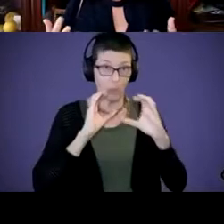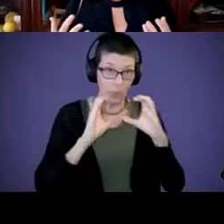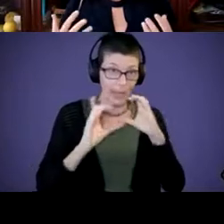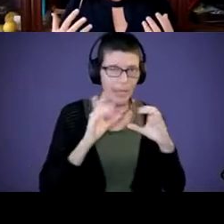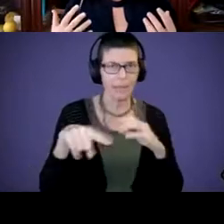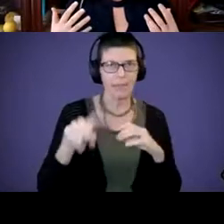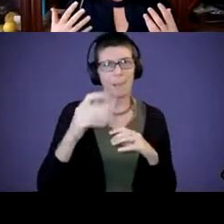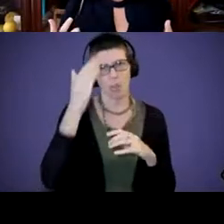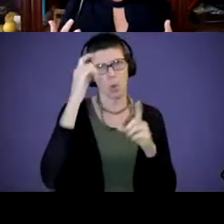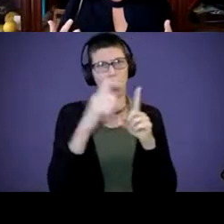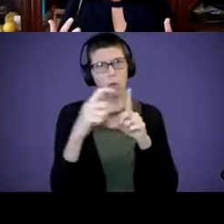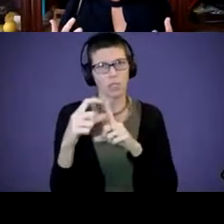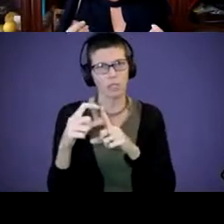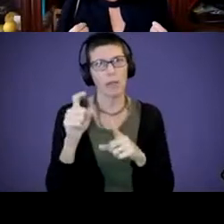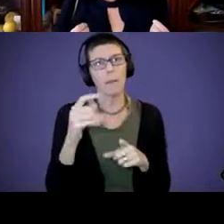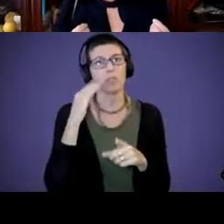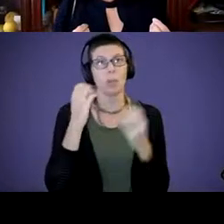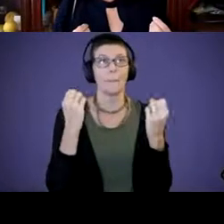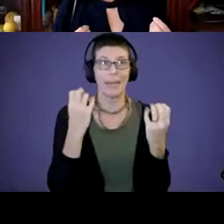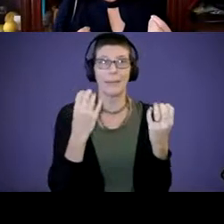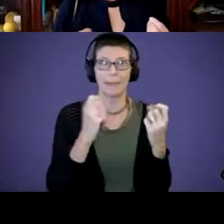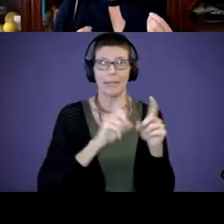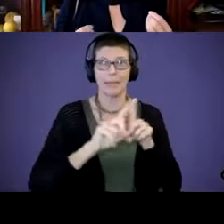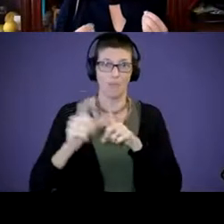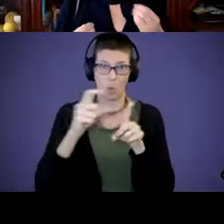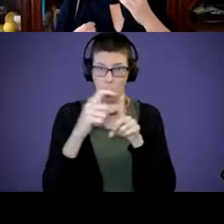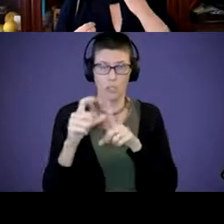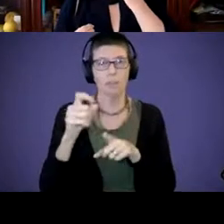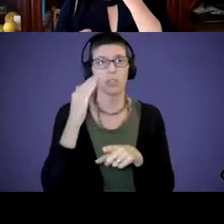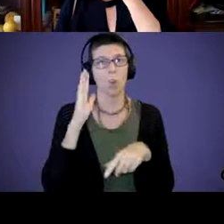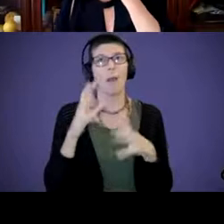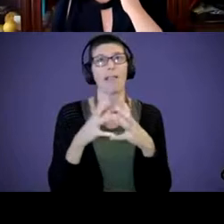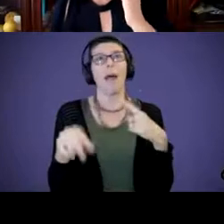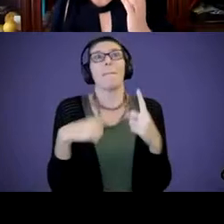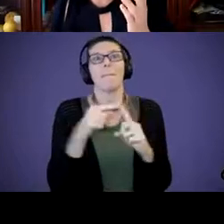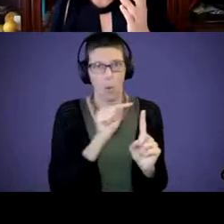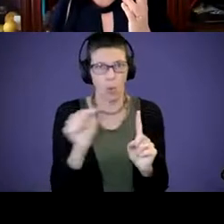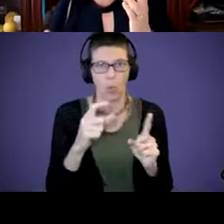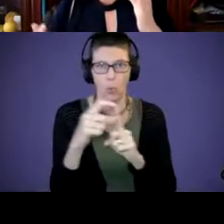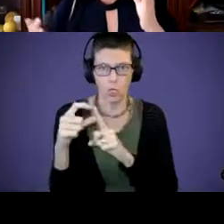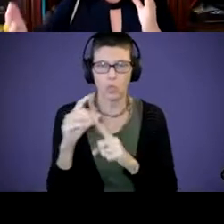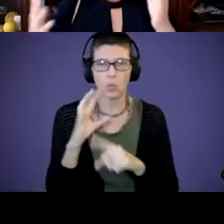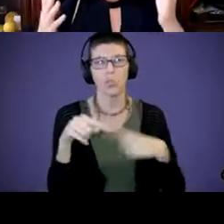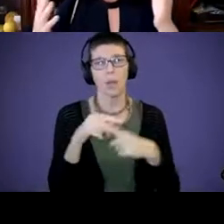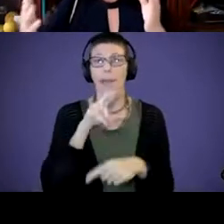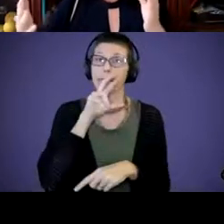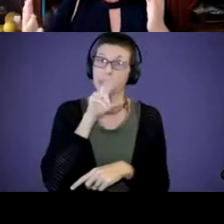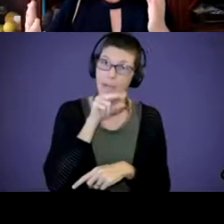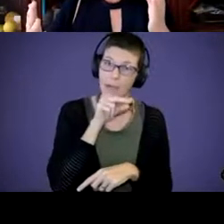they need to know a lot of different words, and they need to know a lot about those words. So, we talked about duck. Duck has a lot of different meanings,